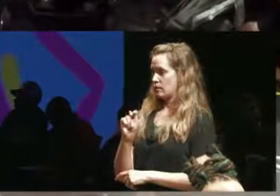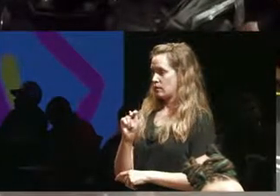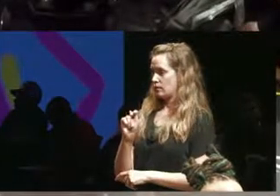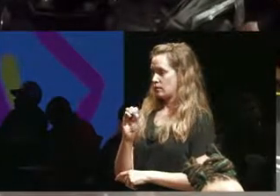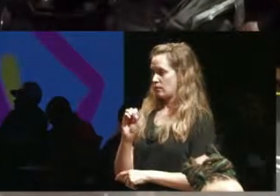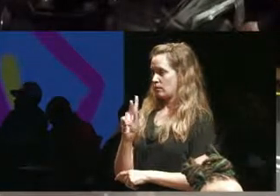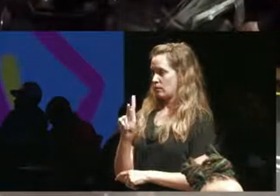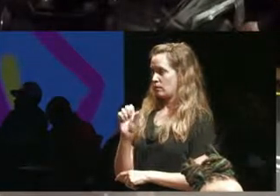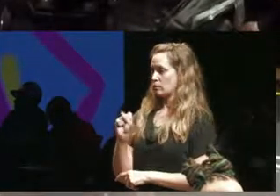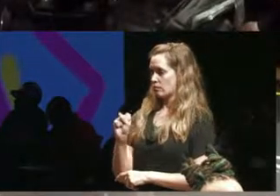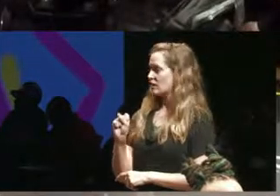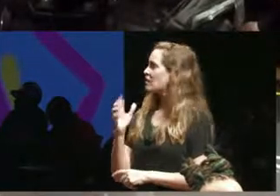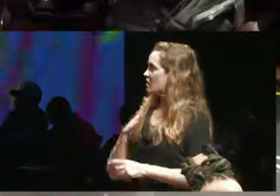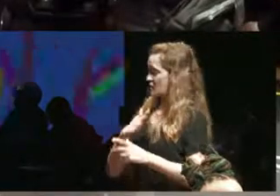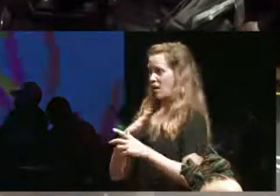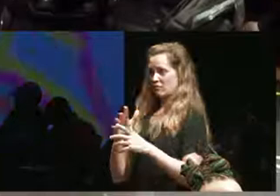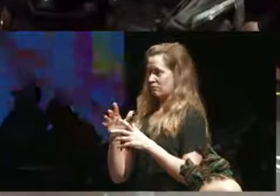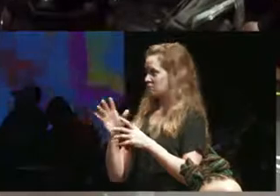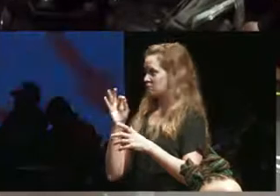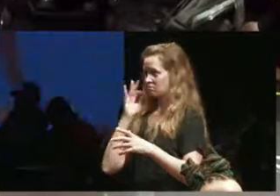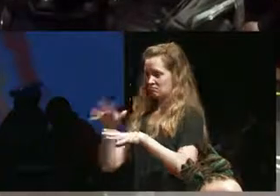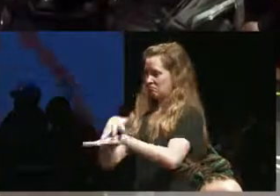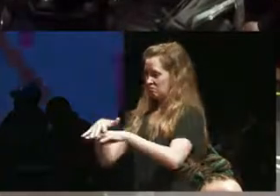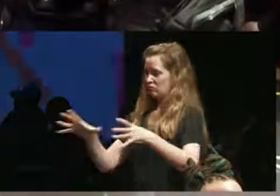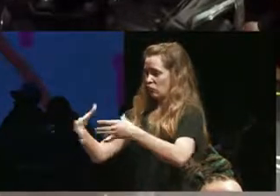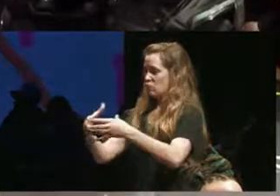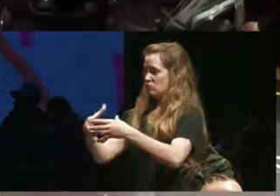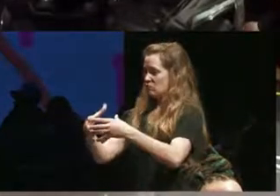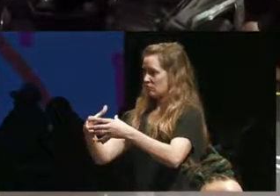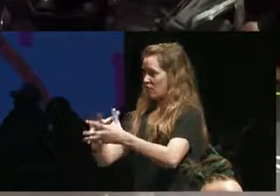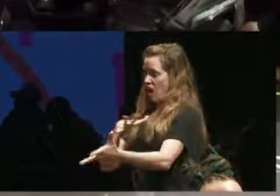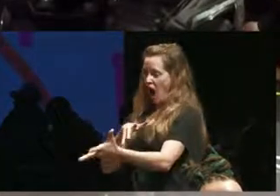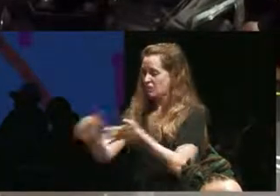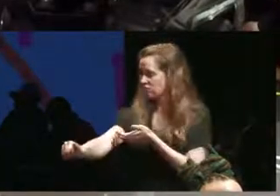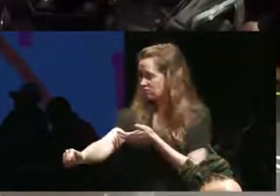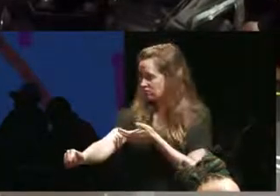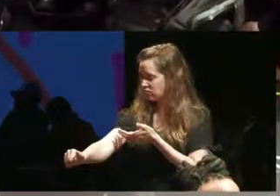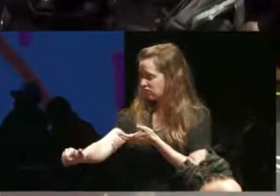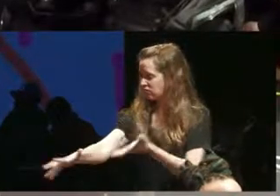that a whole of the colony was wiped out so is that a is that considered disabled